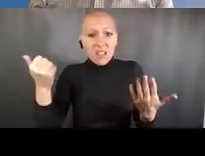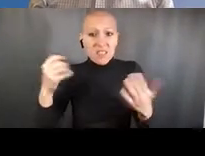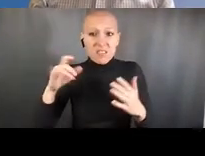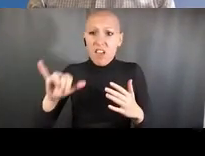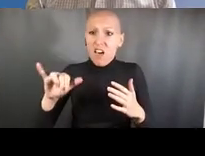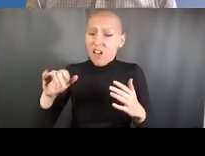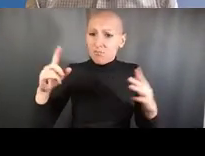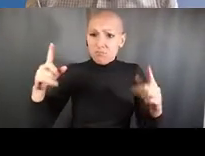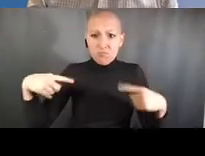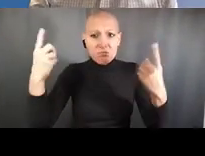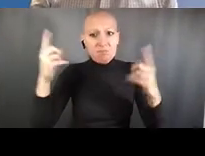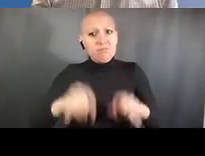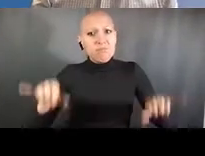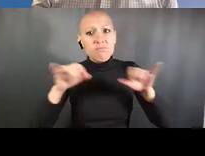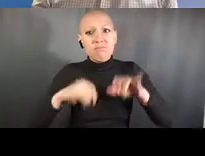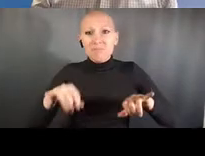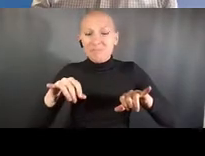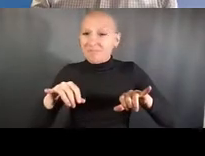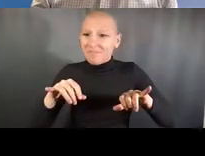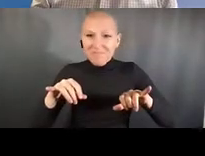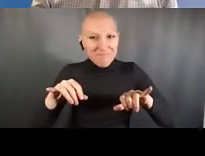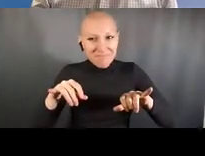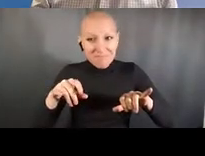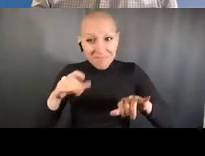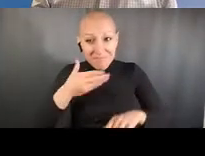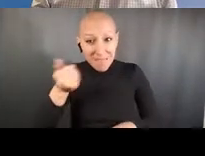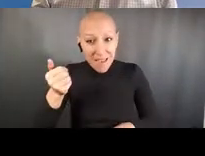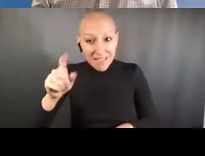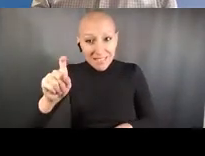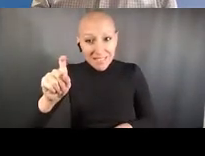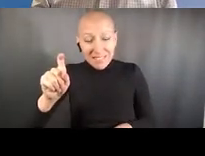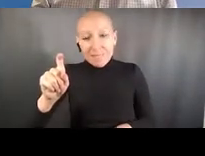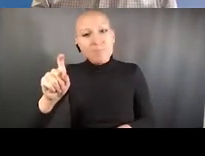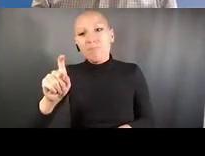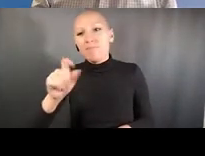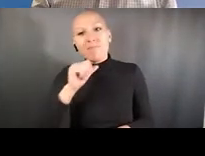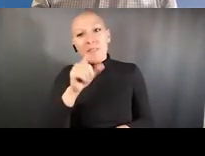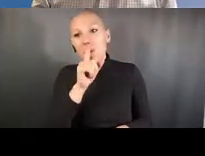We're also encouraging programs, and this was actually in our funding opportunity announcements as well,